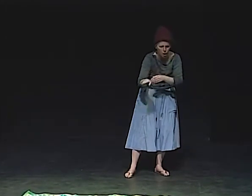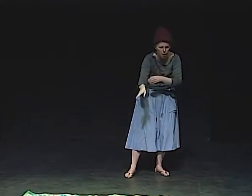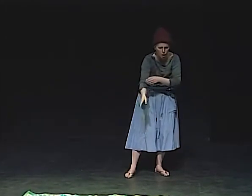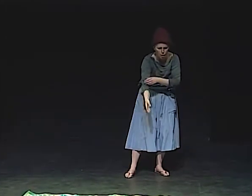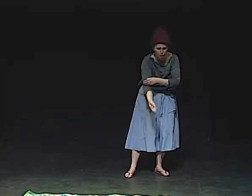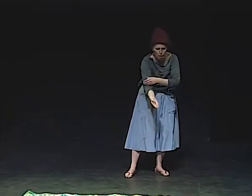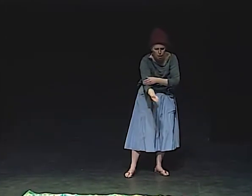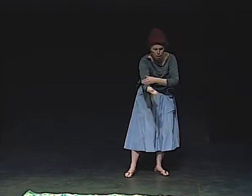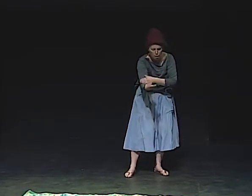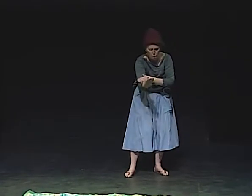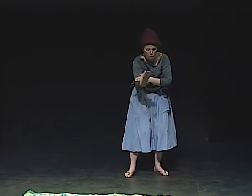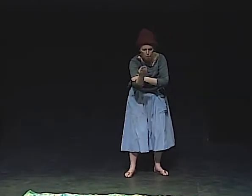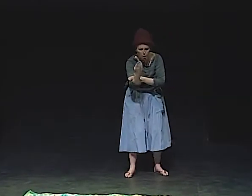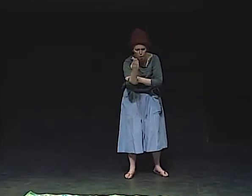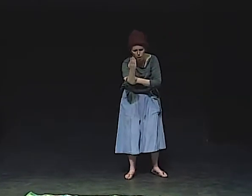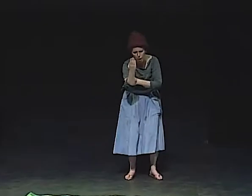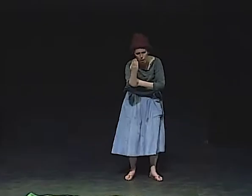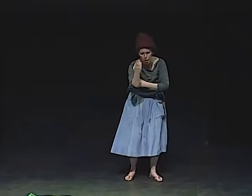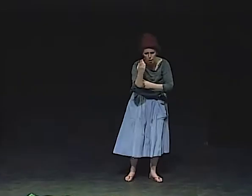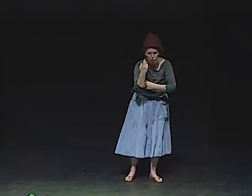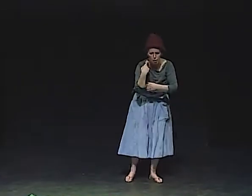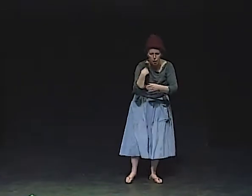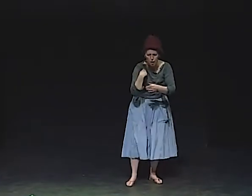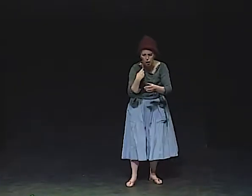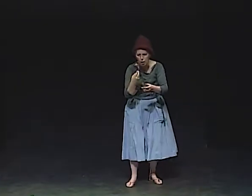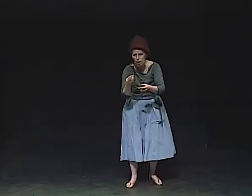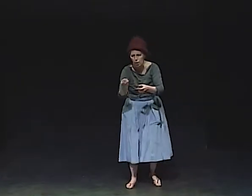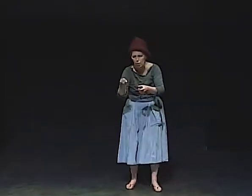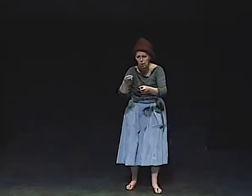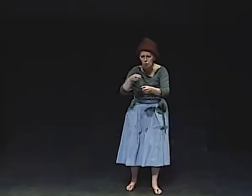ALL NIGHT AND THE NEXT MORNING